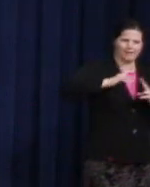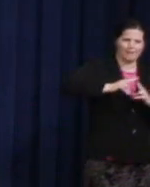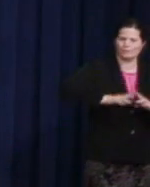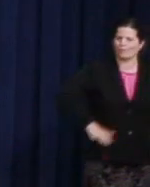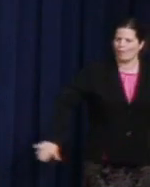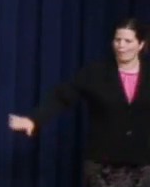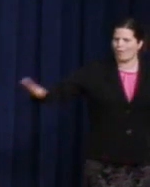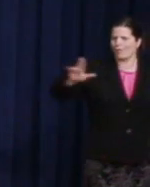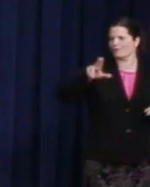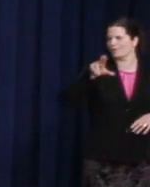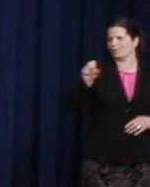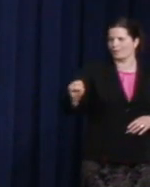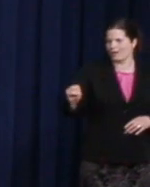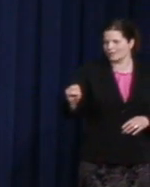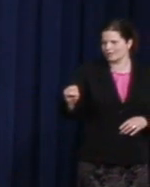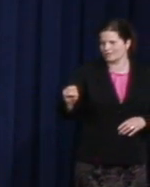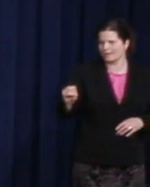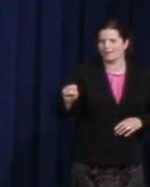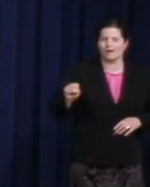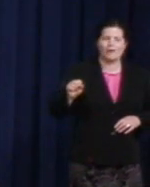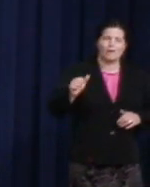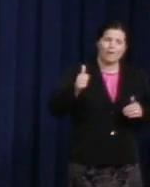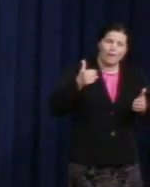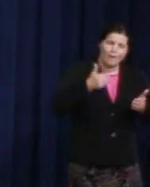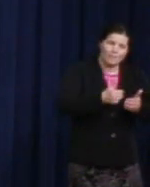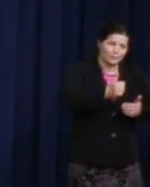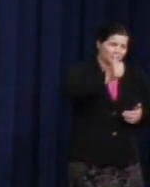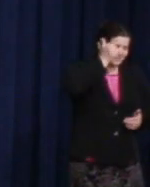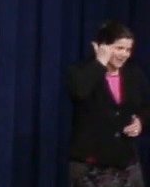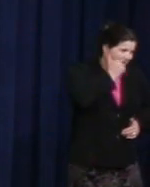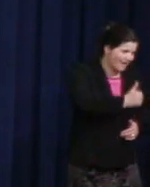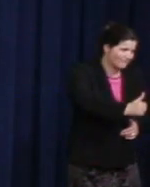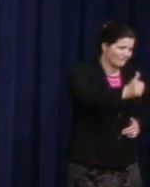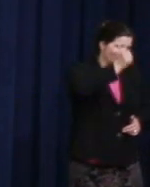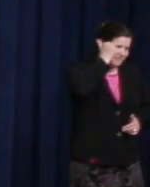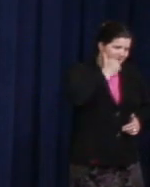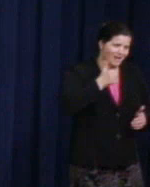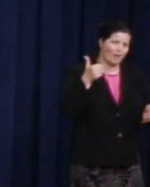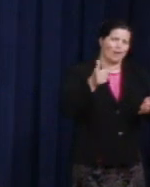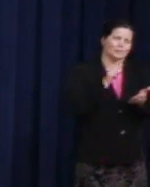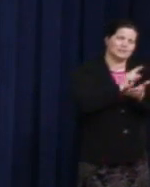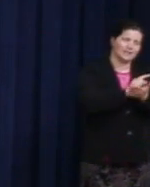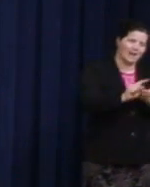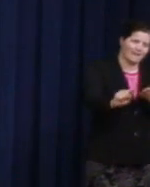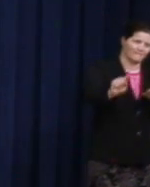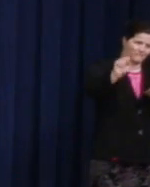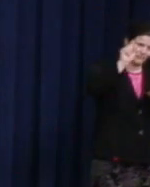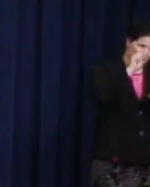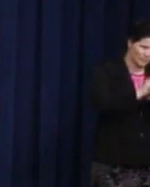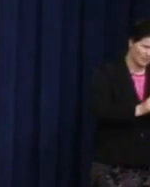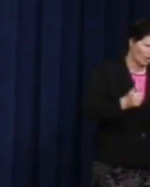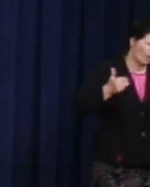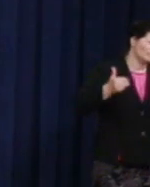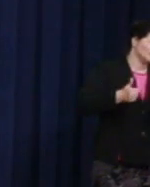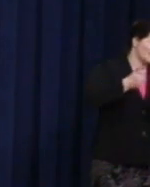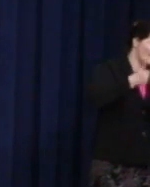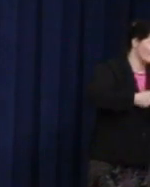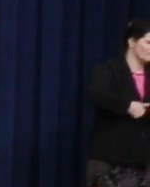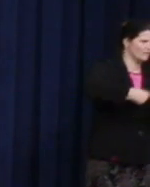Almost every single day, almost every single week, almost every single month, another